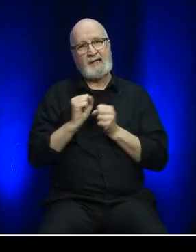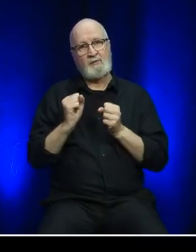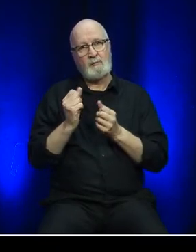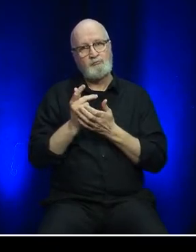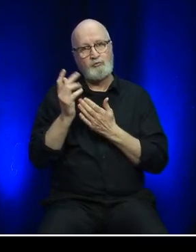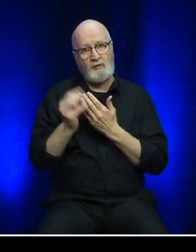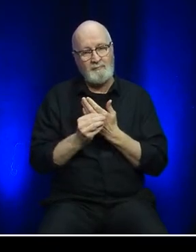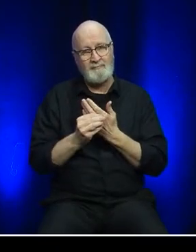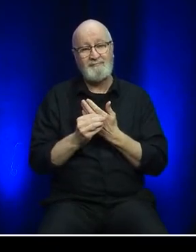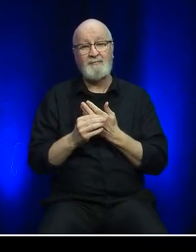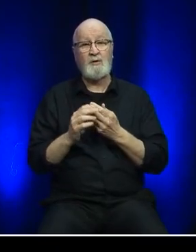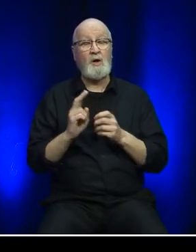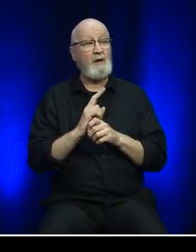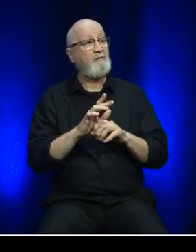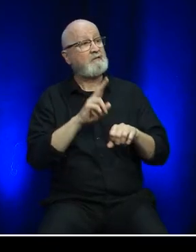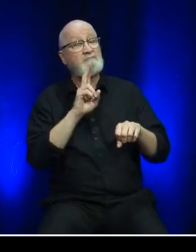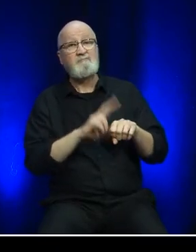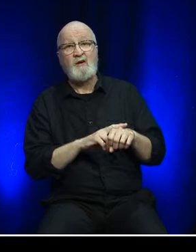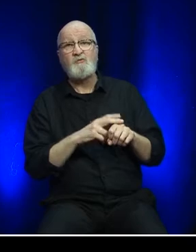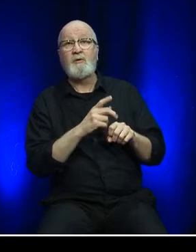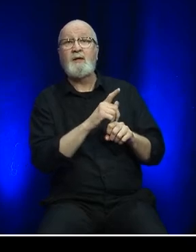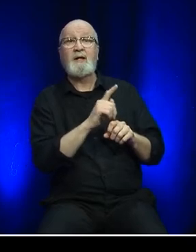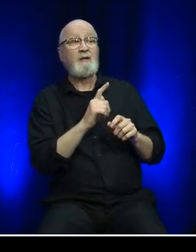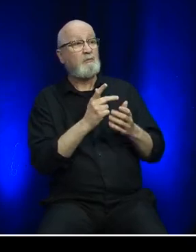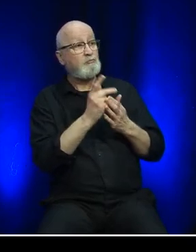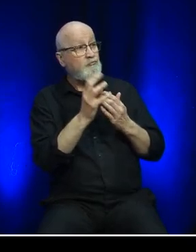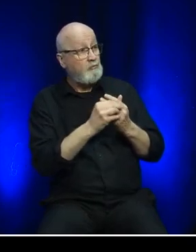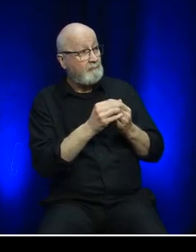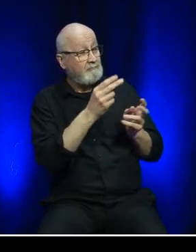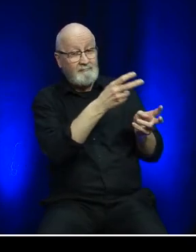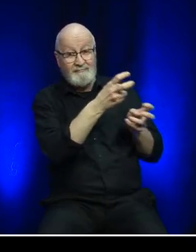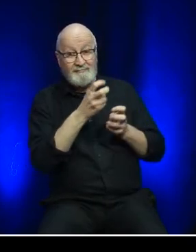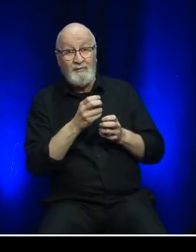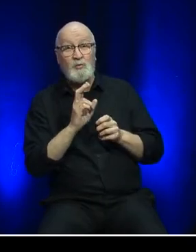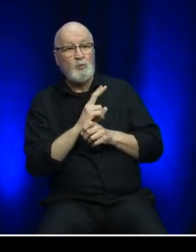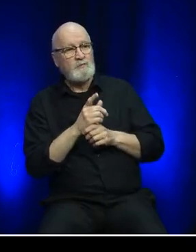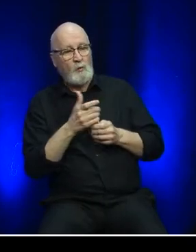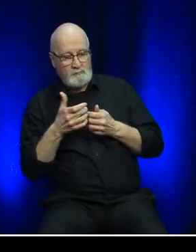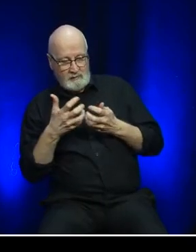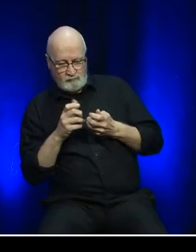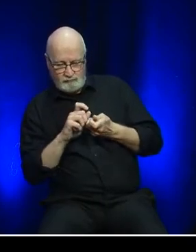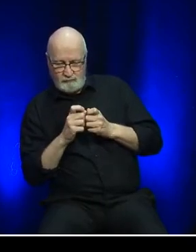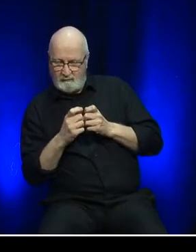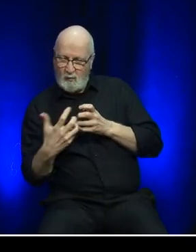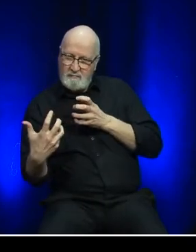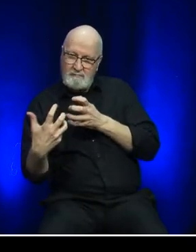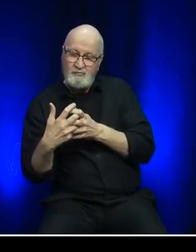We are using nationally recognized evidence-based programs to design our program to assist all members